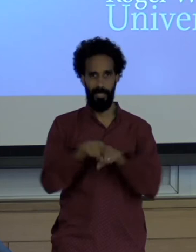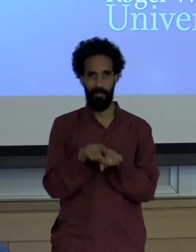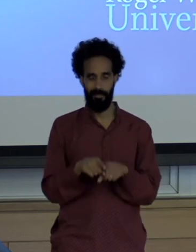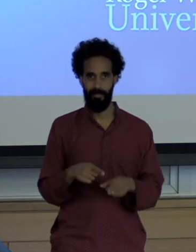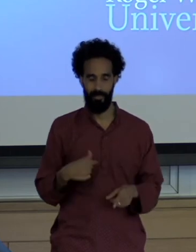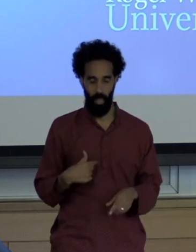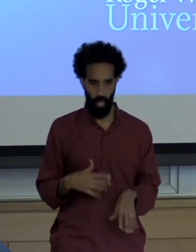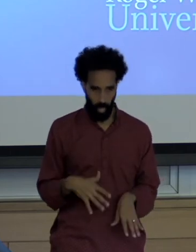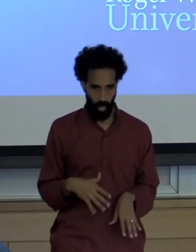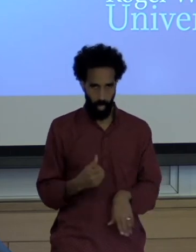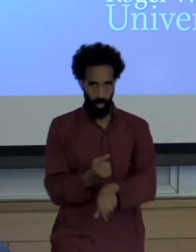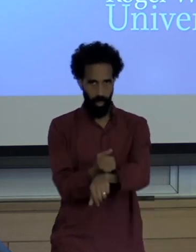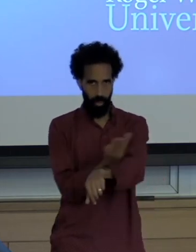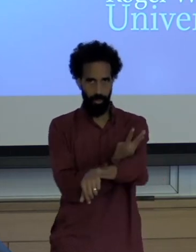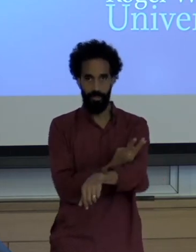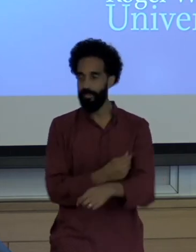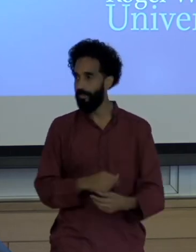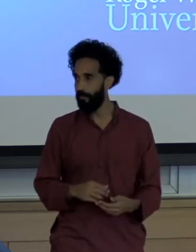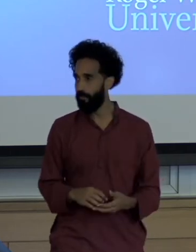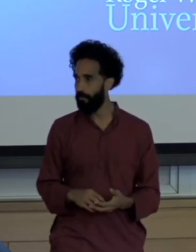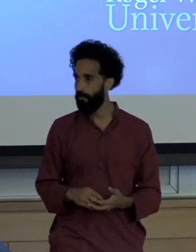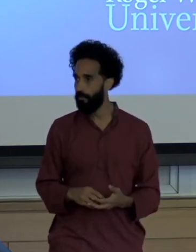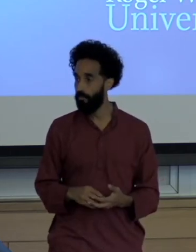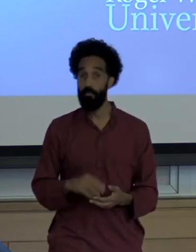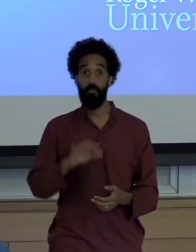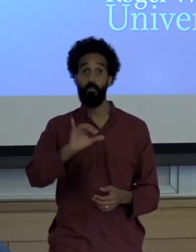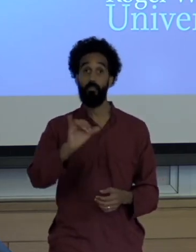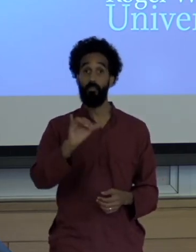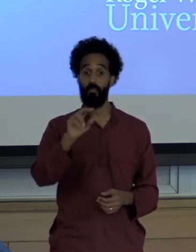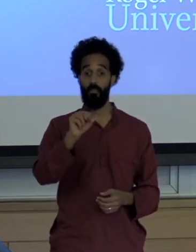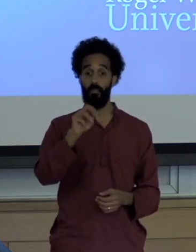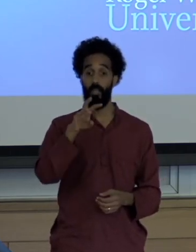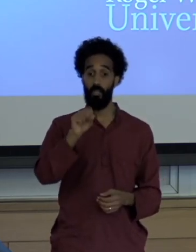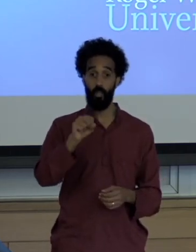And in doing so I also studied newsrooms in Sweden where